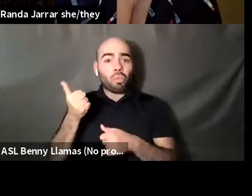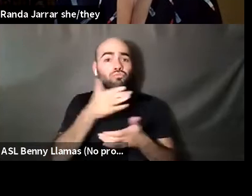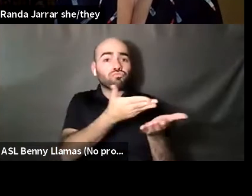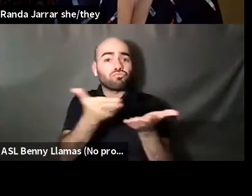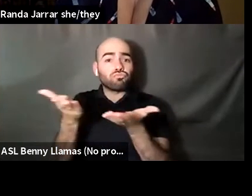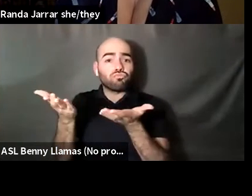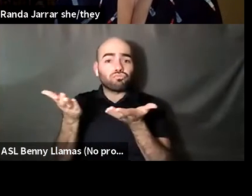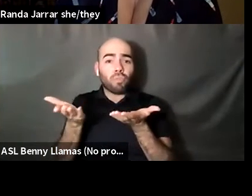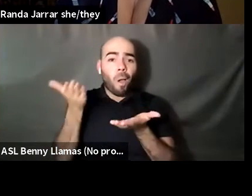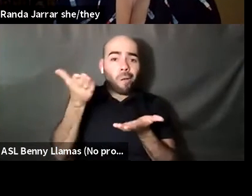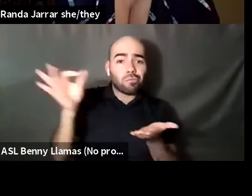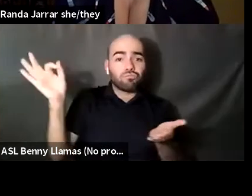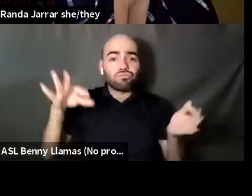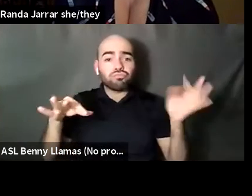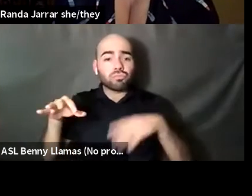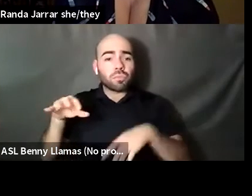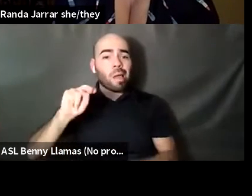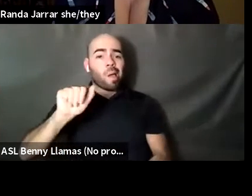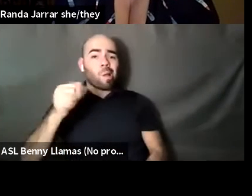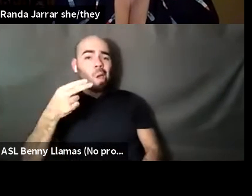I'm Nahshon Anderson: Good again. Yeah, so the question is,